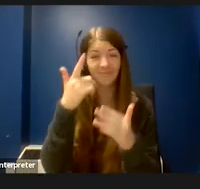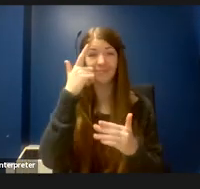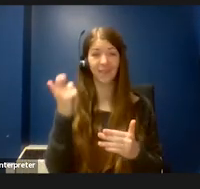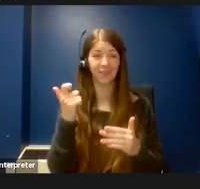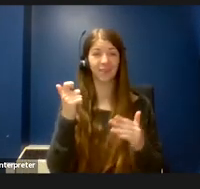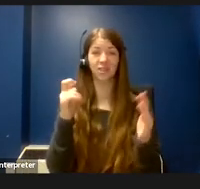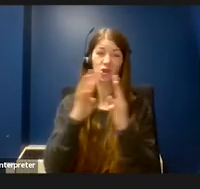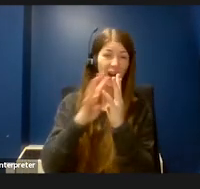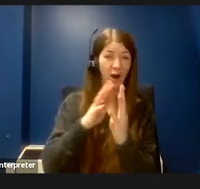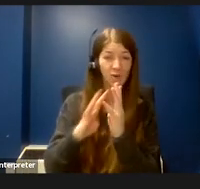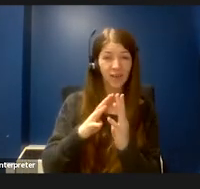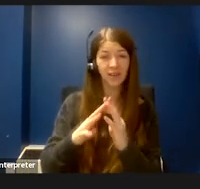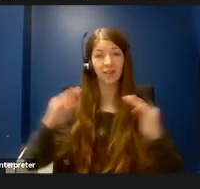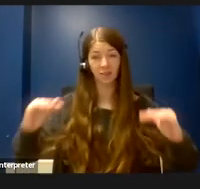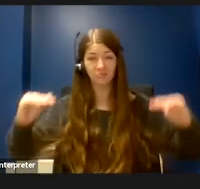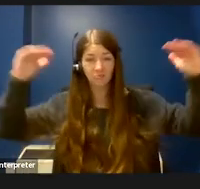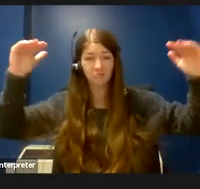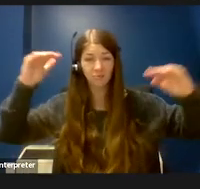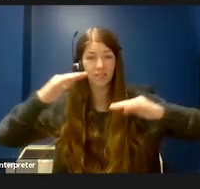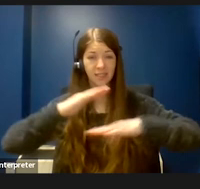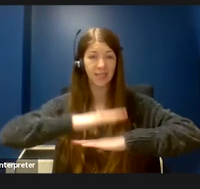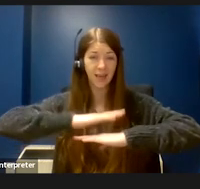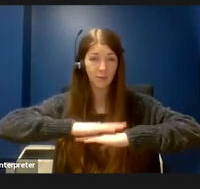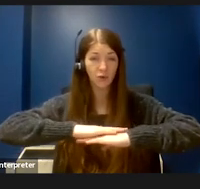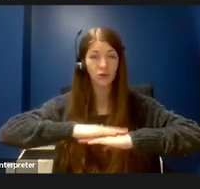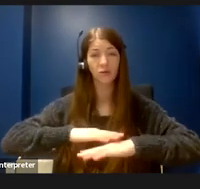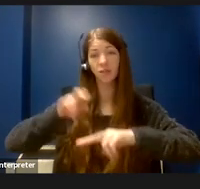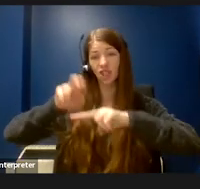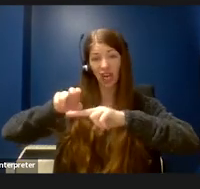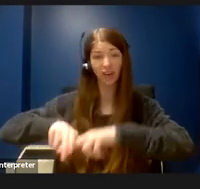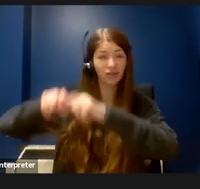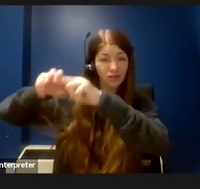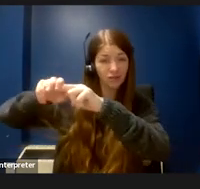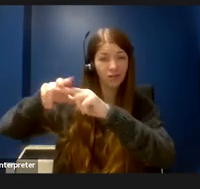as well as the chairs and the bathrooms are oftentimes difficult to maneuver in.